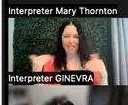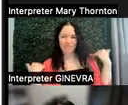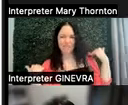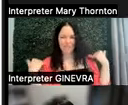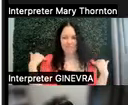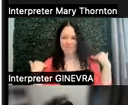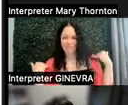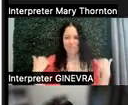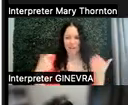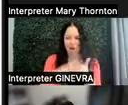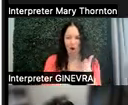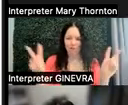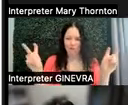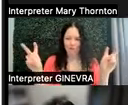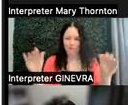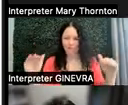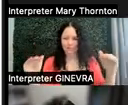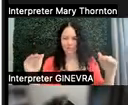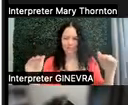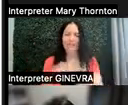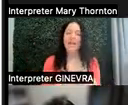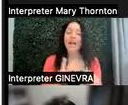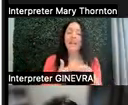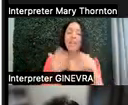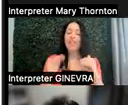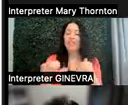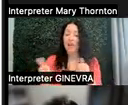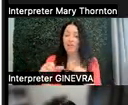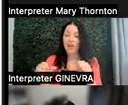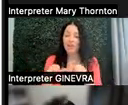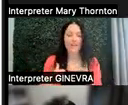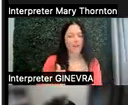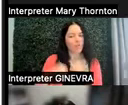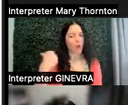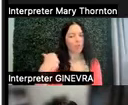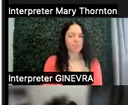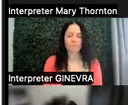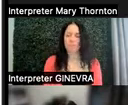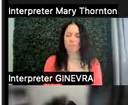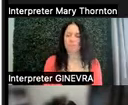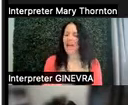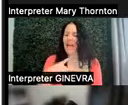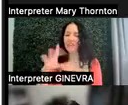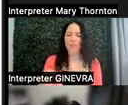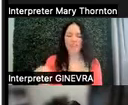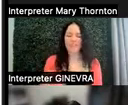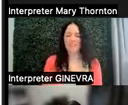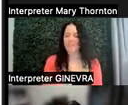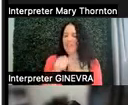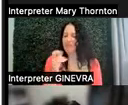And then there's this other area of the "won't do's". And this is the, I don't like this, I don't prefer it, I don't really want to do this.